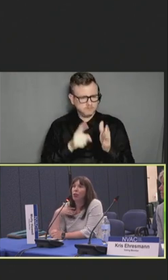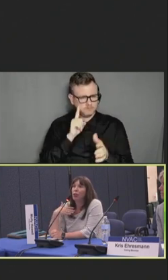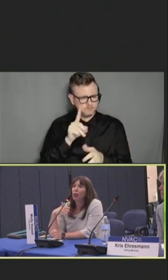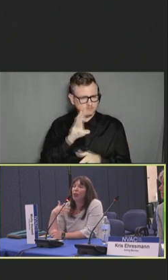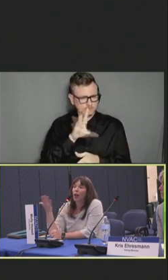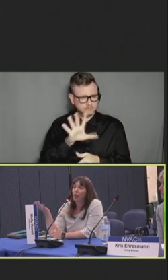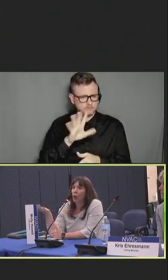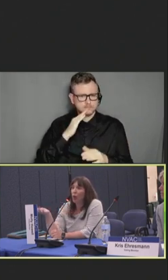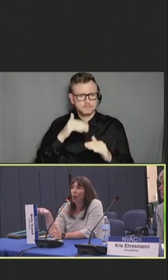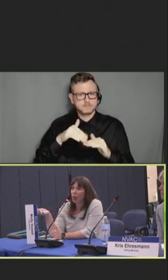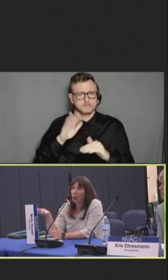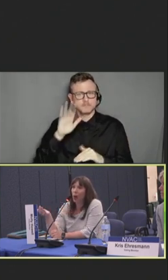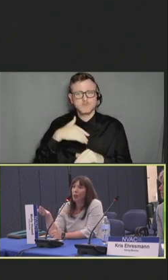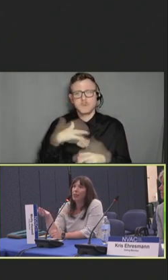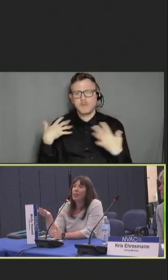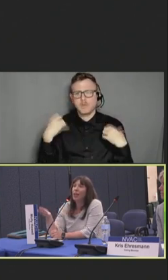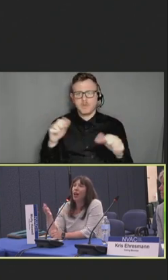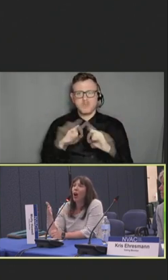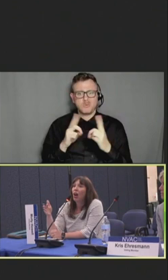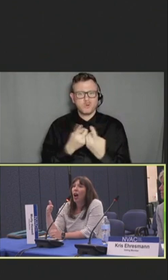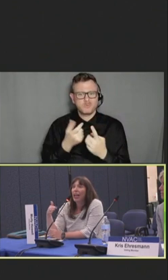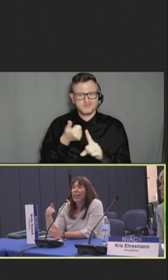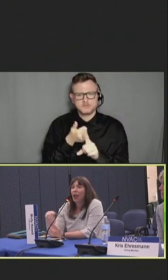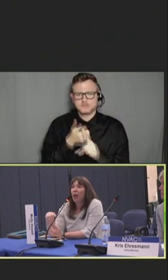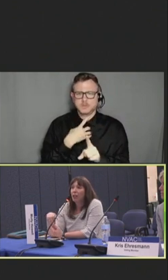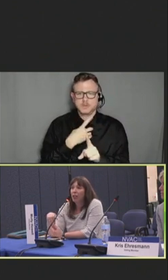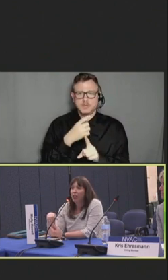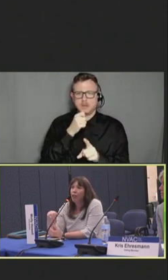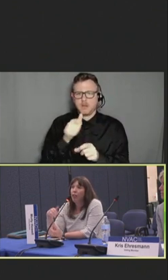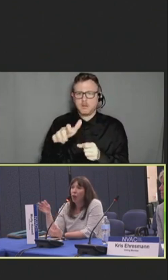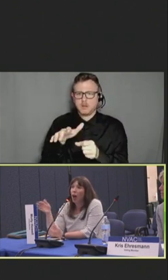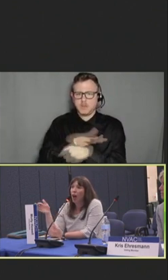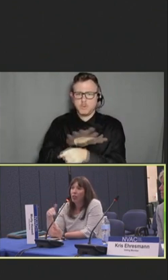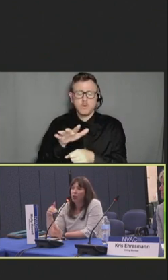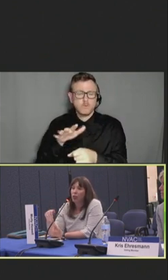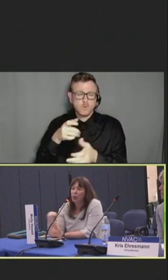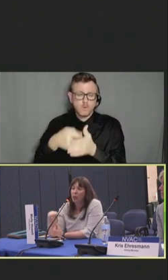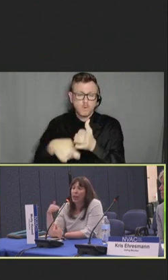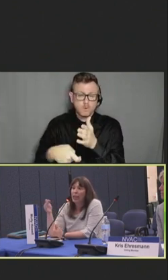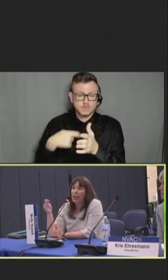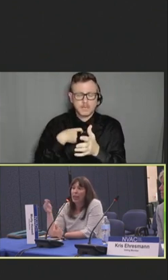a lot of our local health departments are not getting covered their full costs. They're losing money, especially on the zoster vaccine.